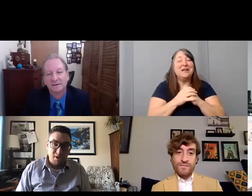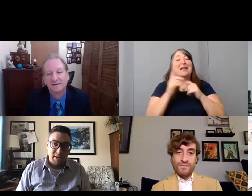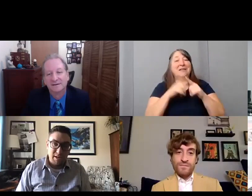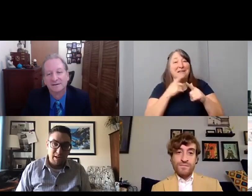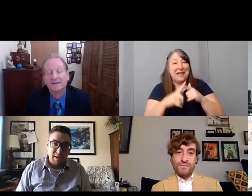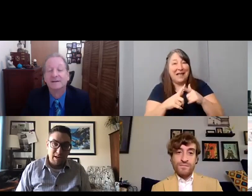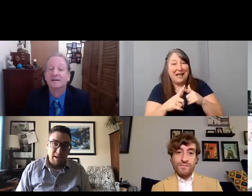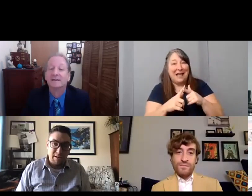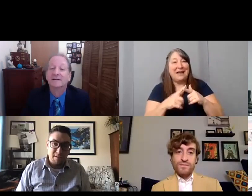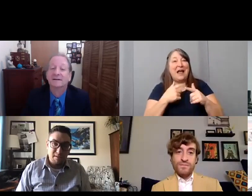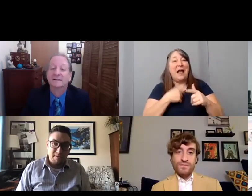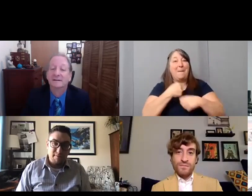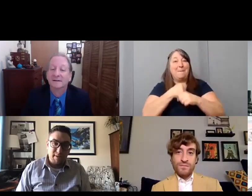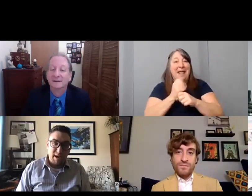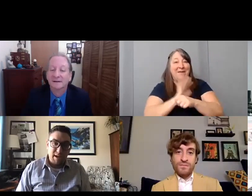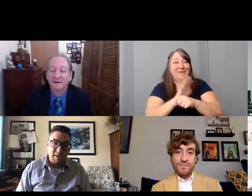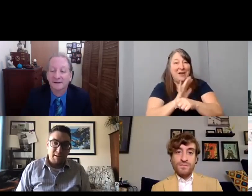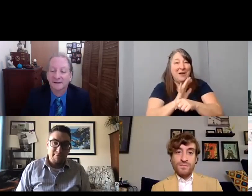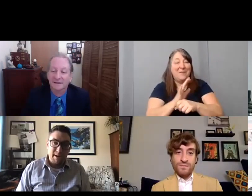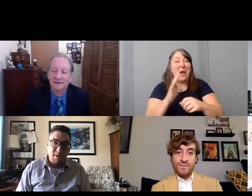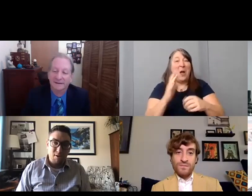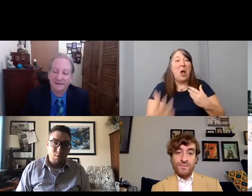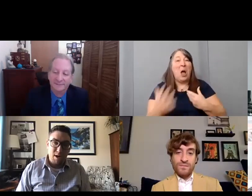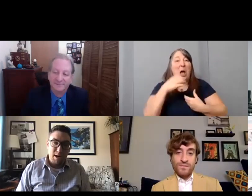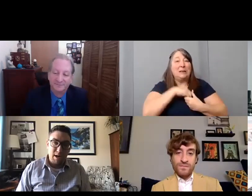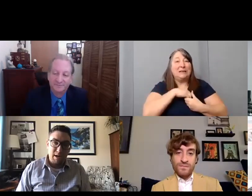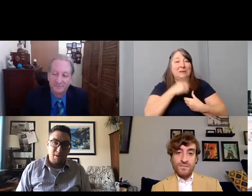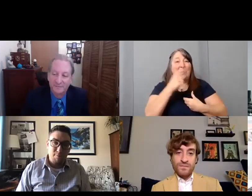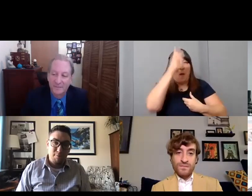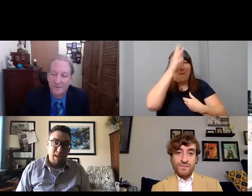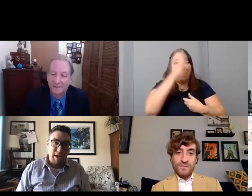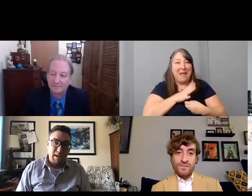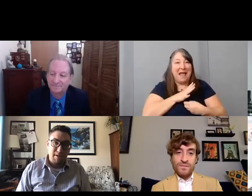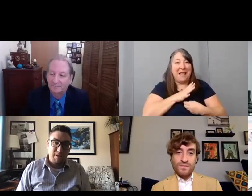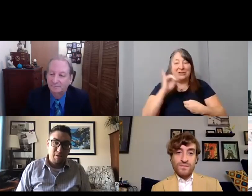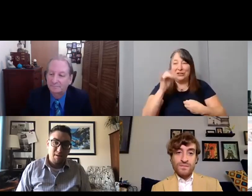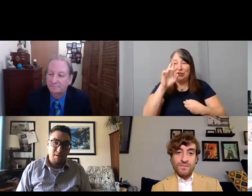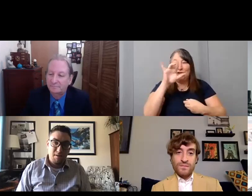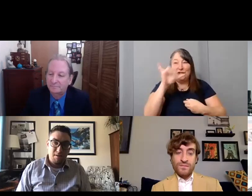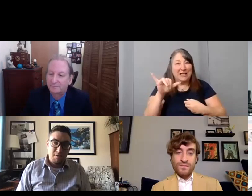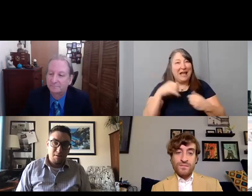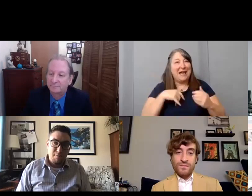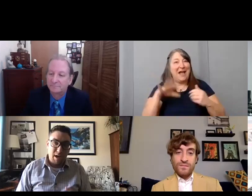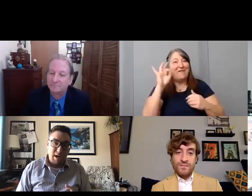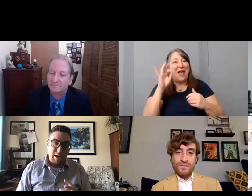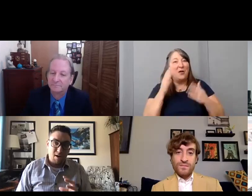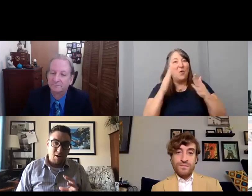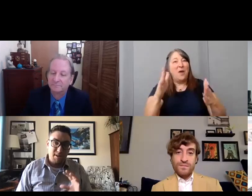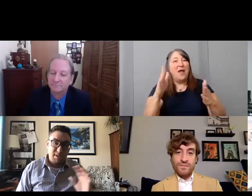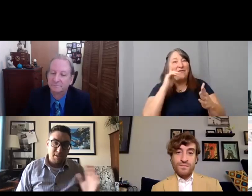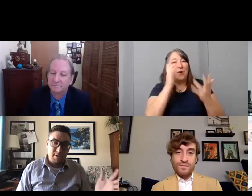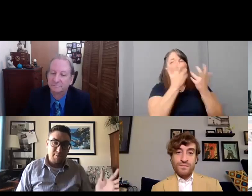and I found I found a way to blend my artistic ability